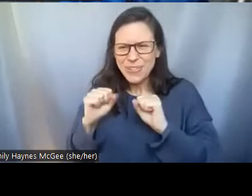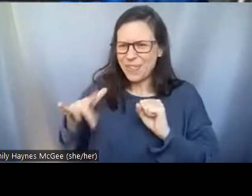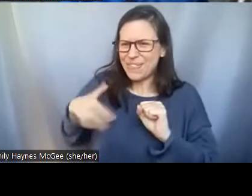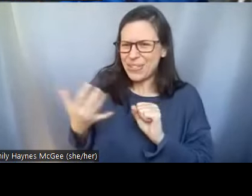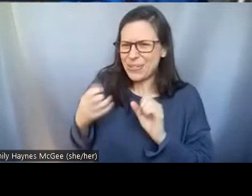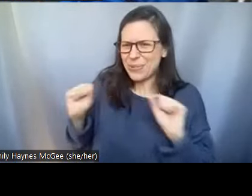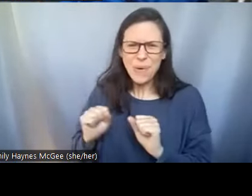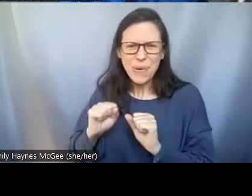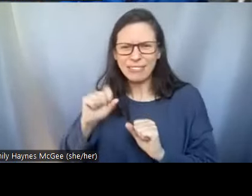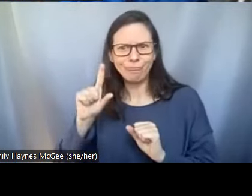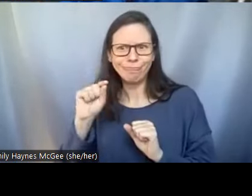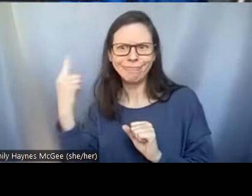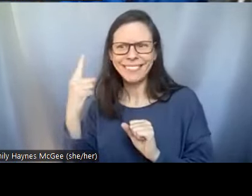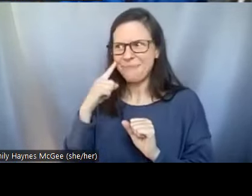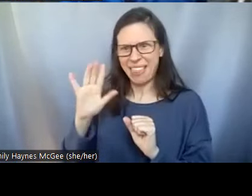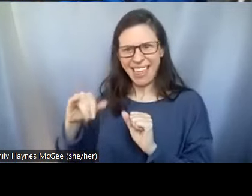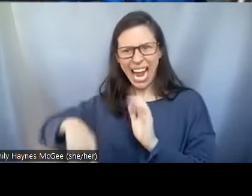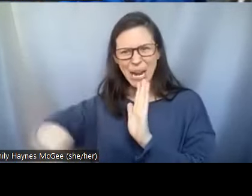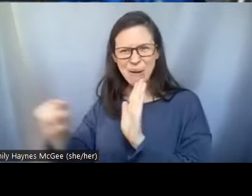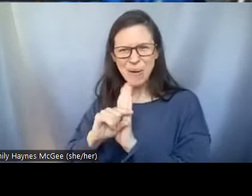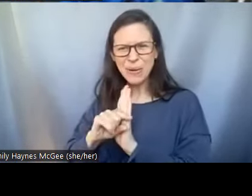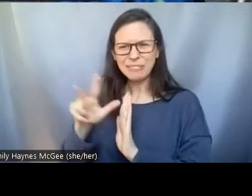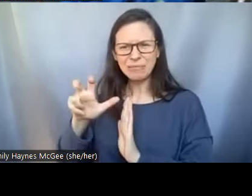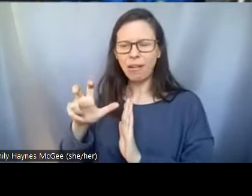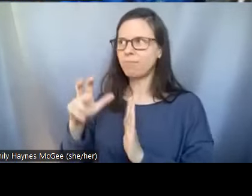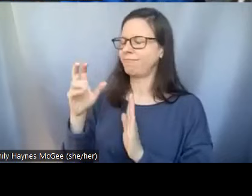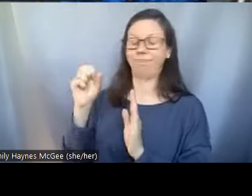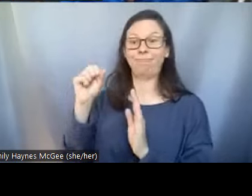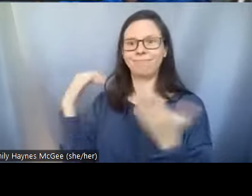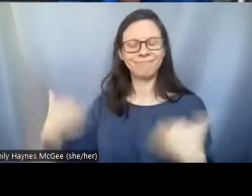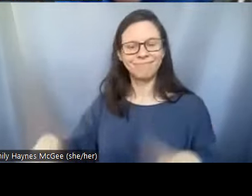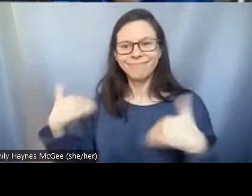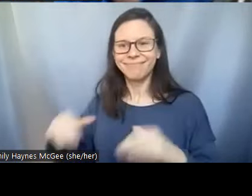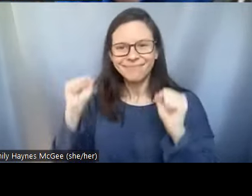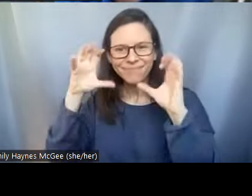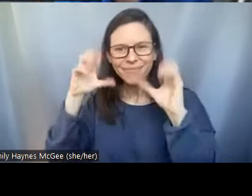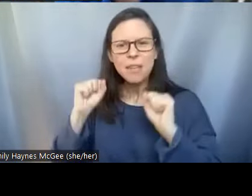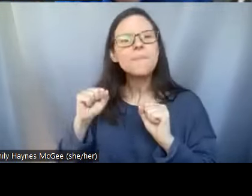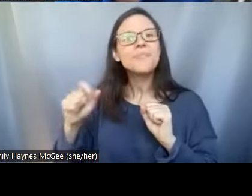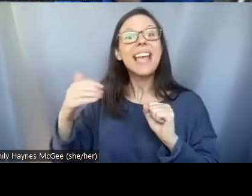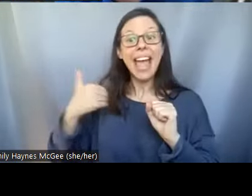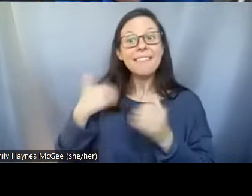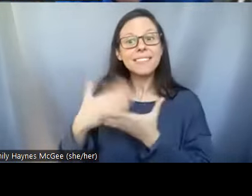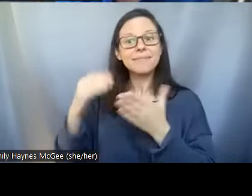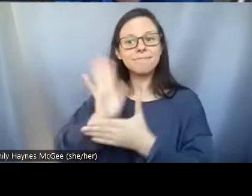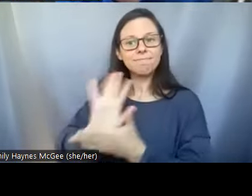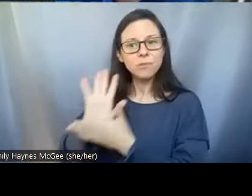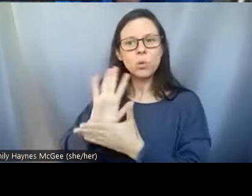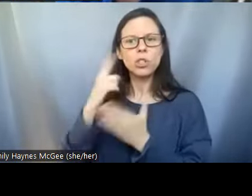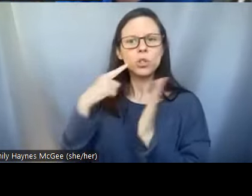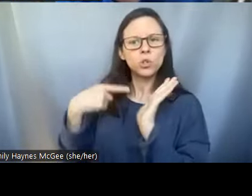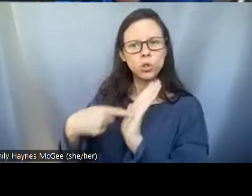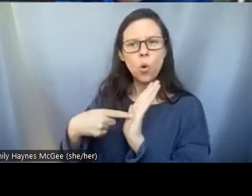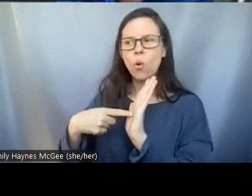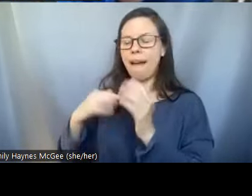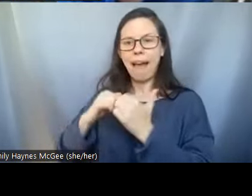awesome videos that you took of walking us through exactly how you um preserve some of these samples.